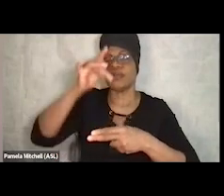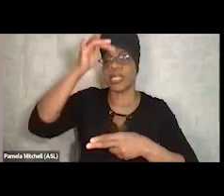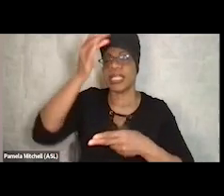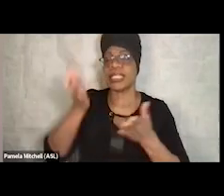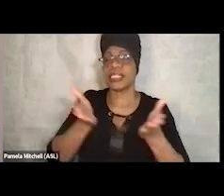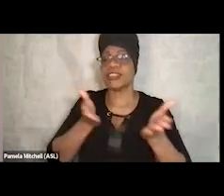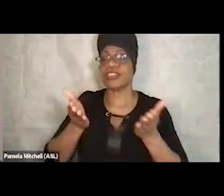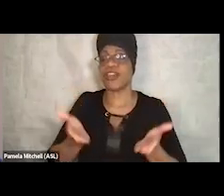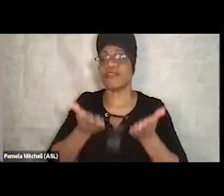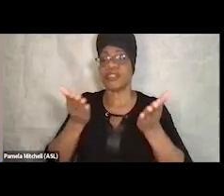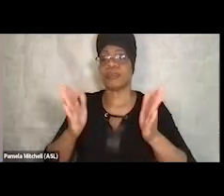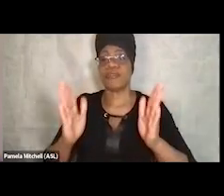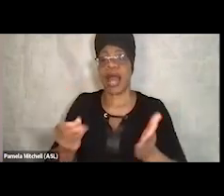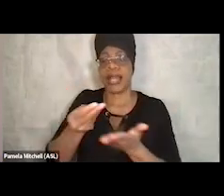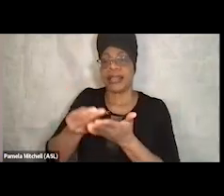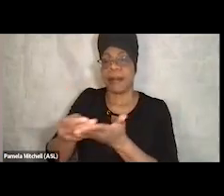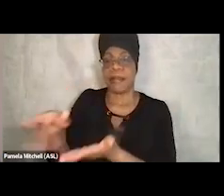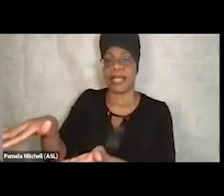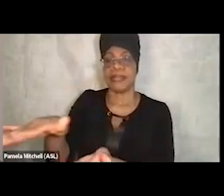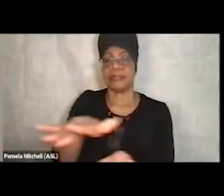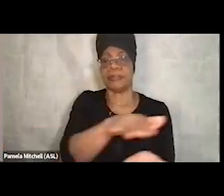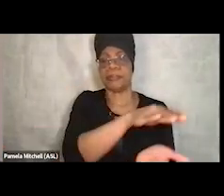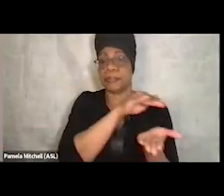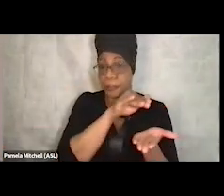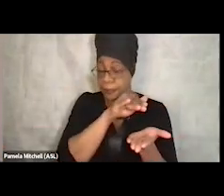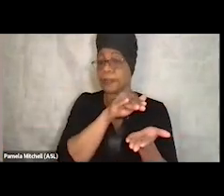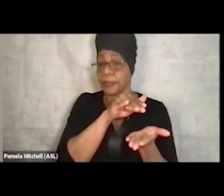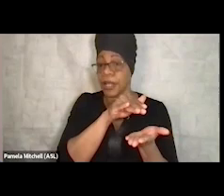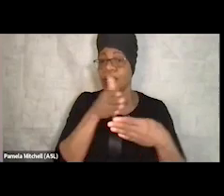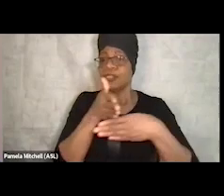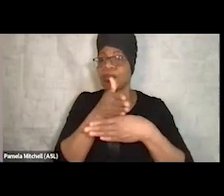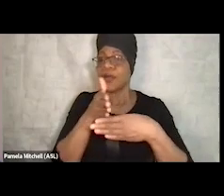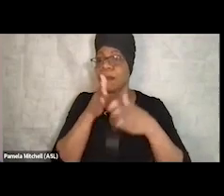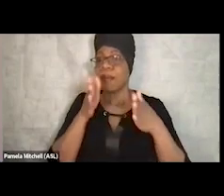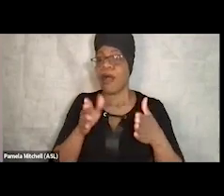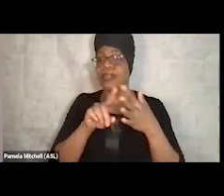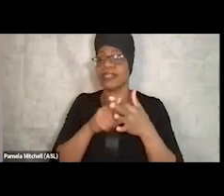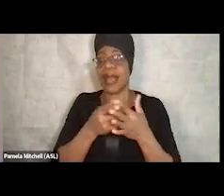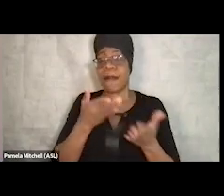and so these partnerships started. Maybe weren't serving us per se,